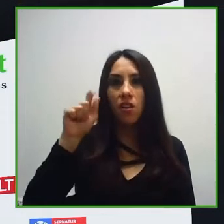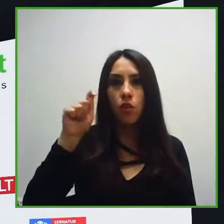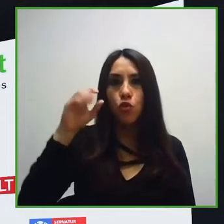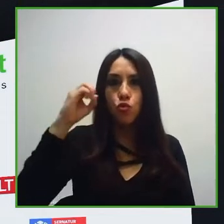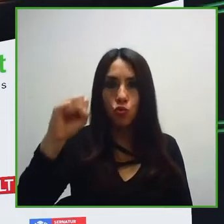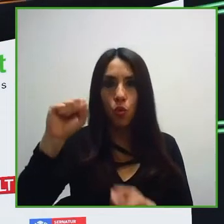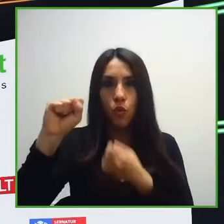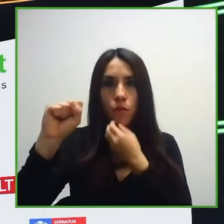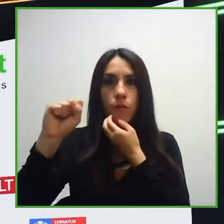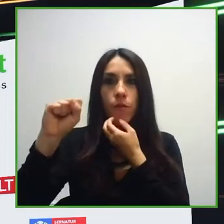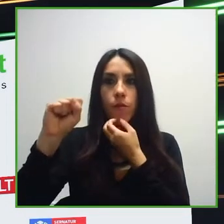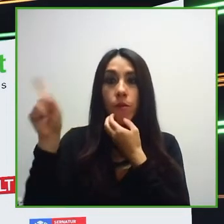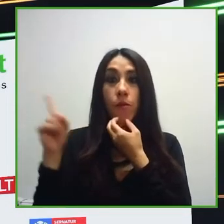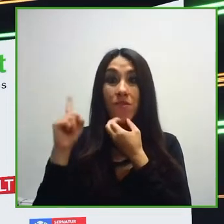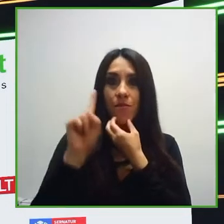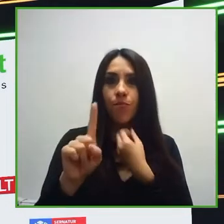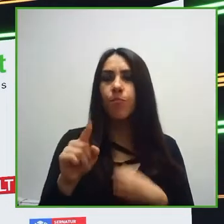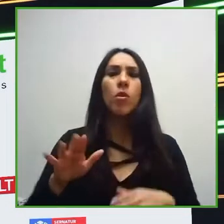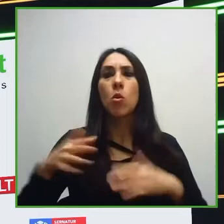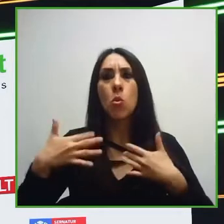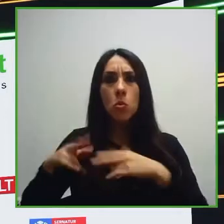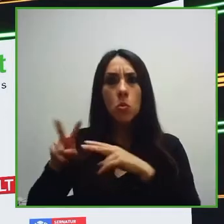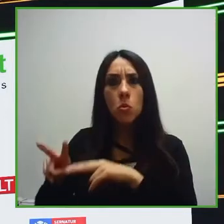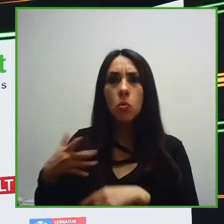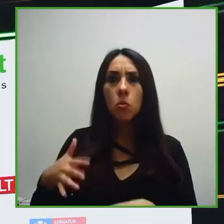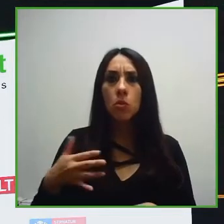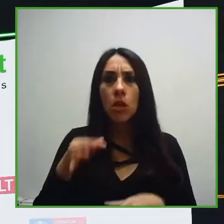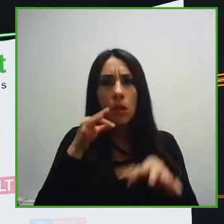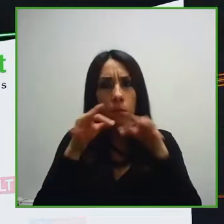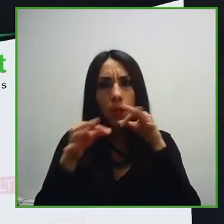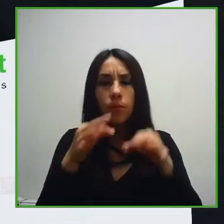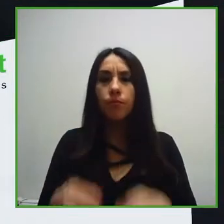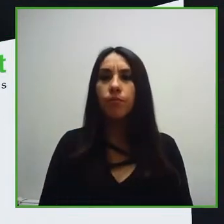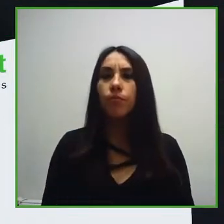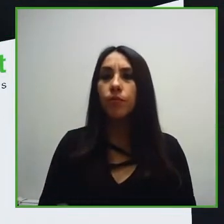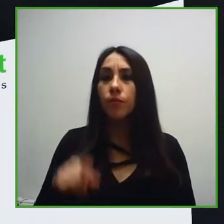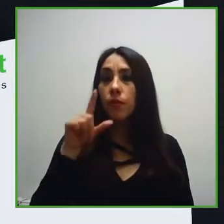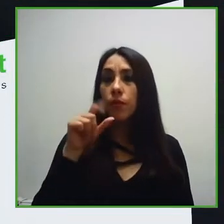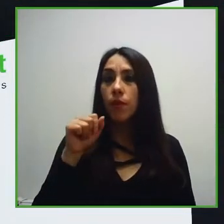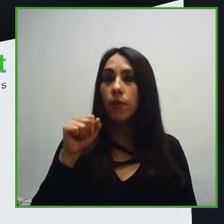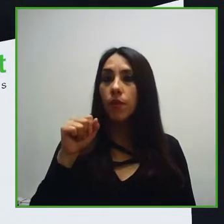speakers Pablo Escobar from CEDETI UC, a richer centre of the Catholic